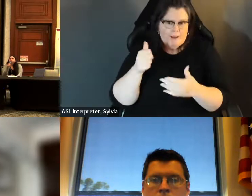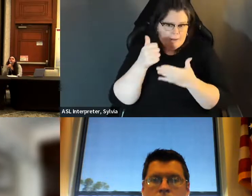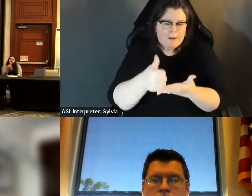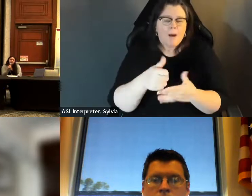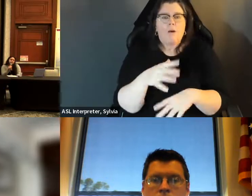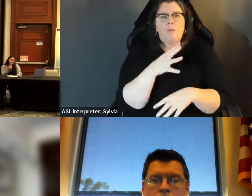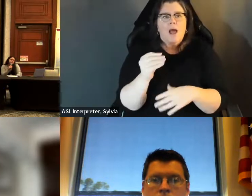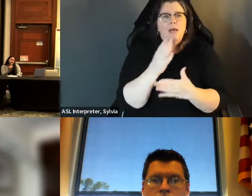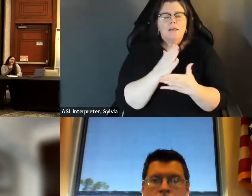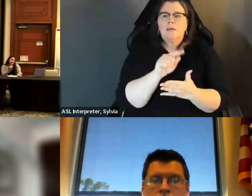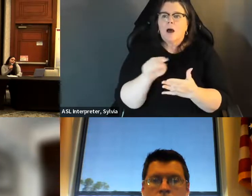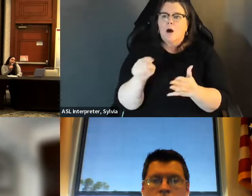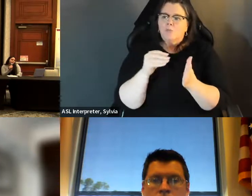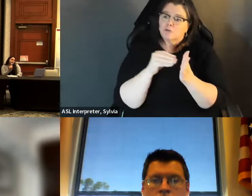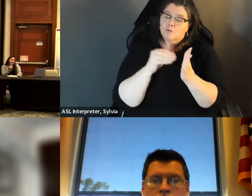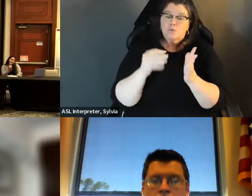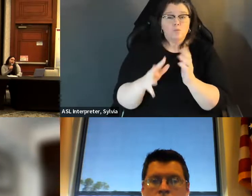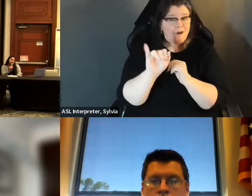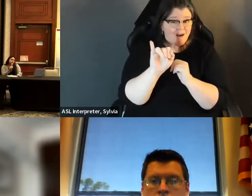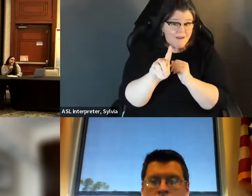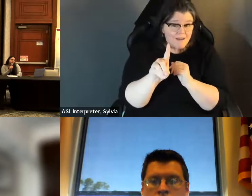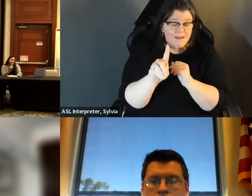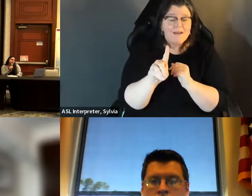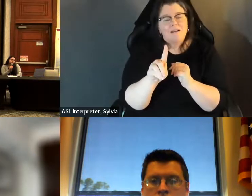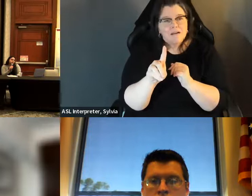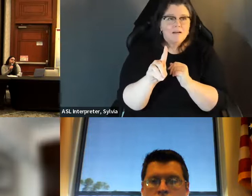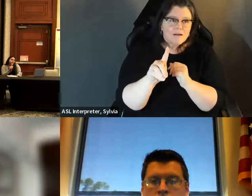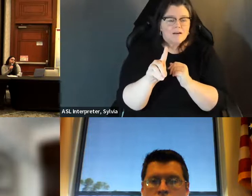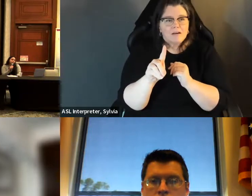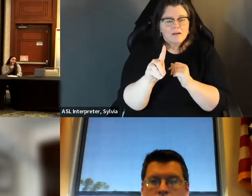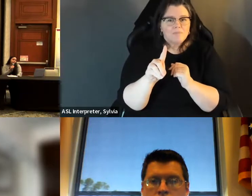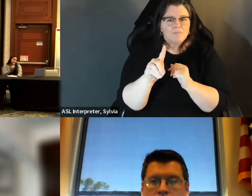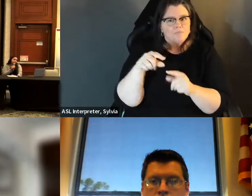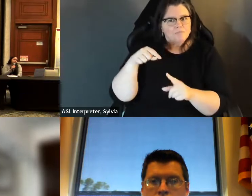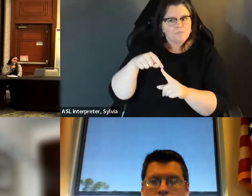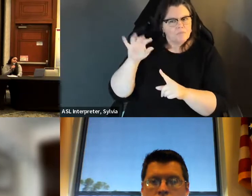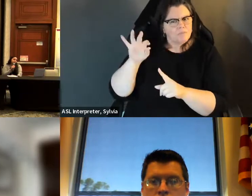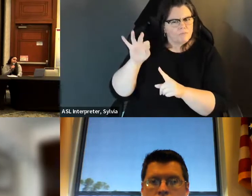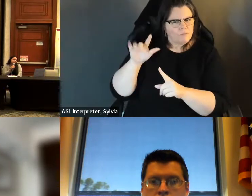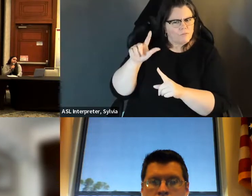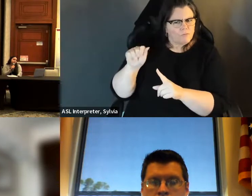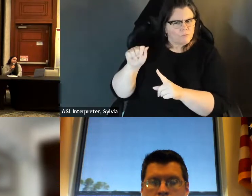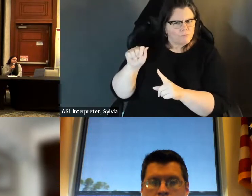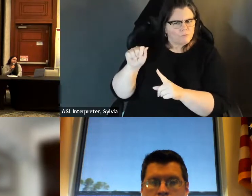able to help with that as well. In addition to that , students -- student ID is one that is legal in the state